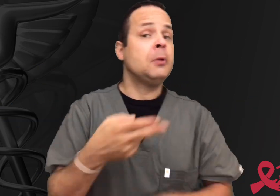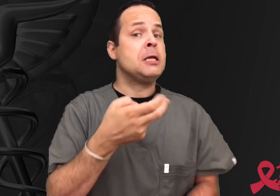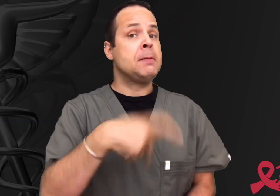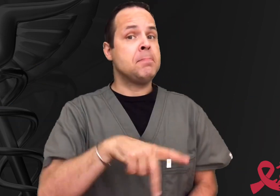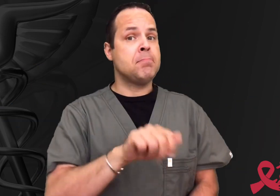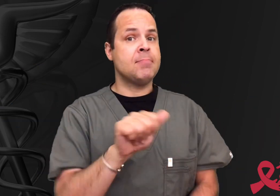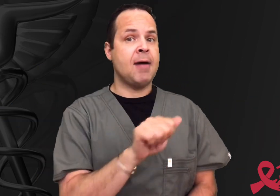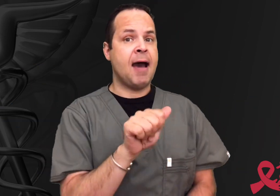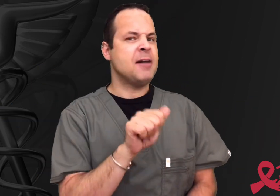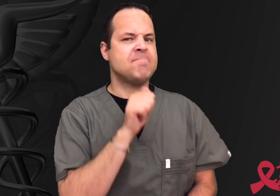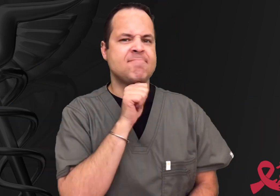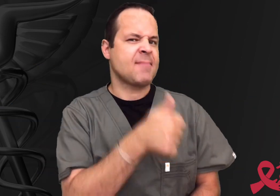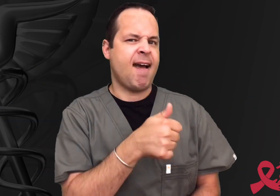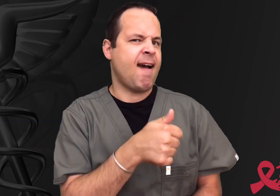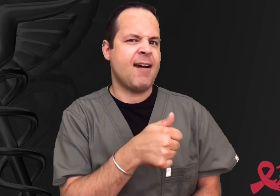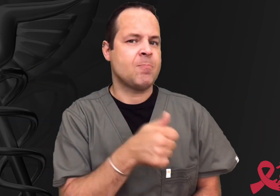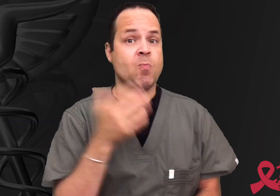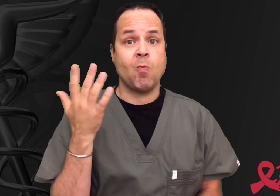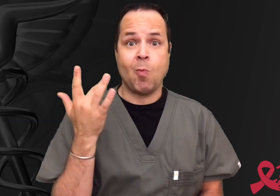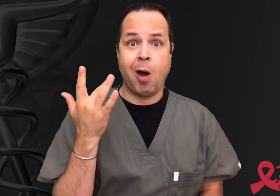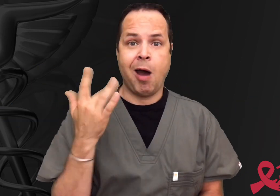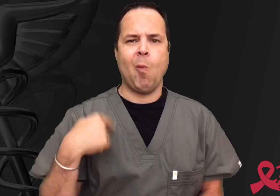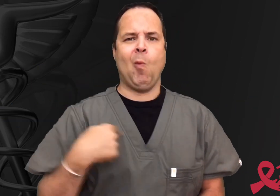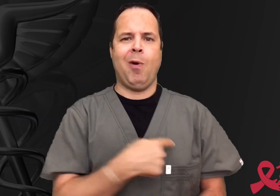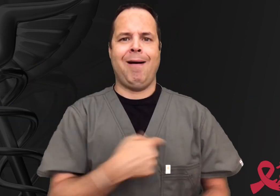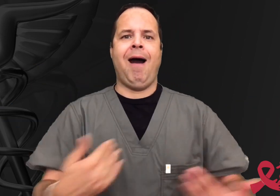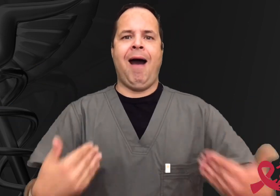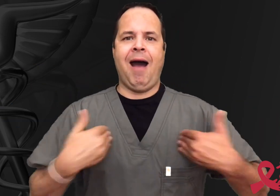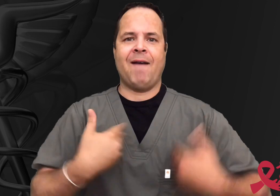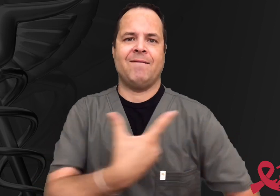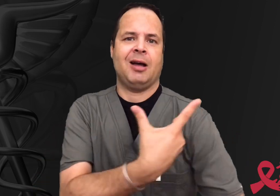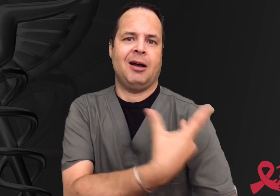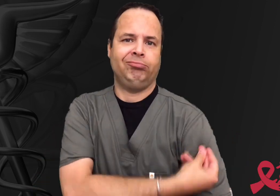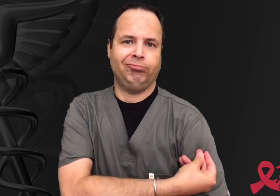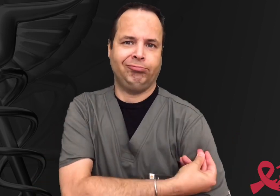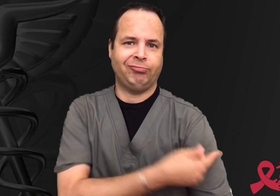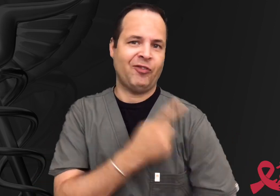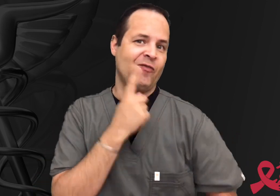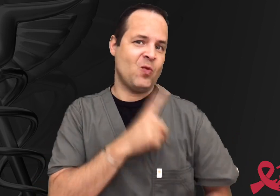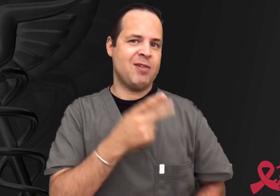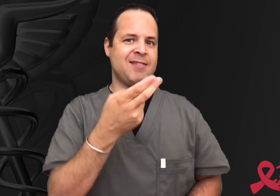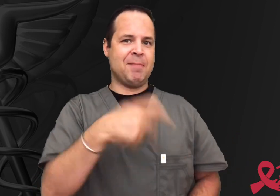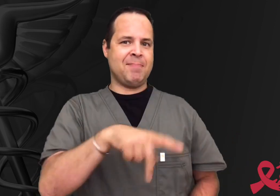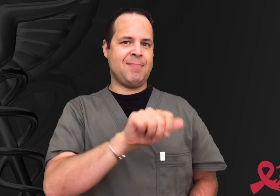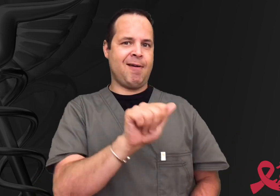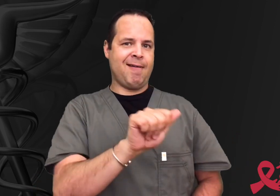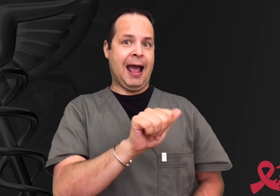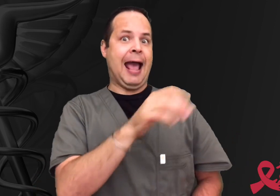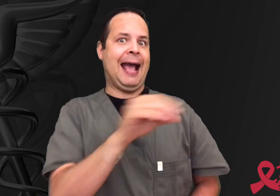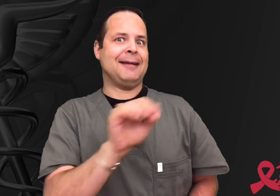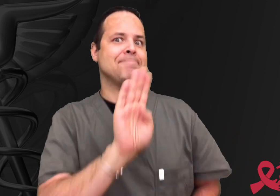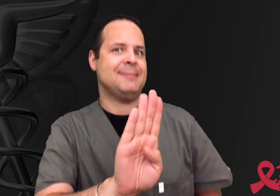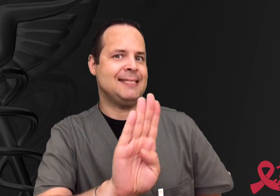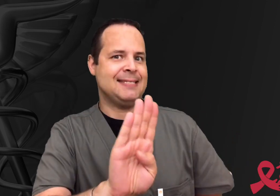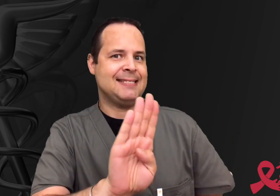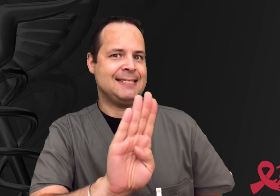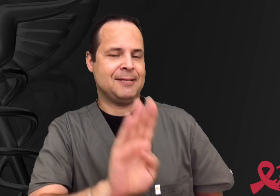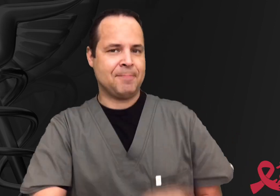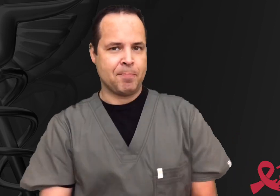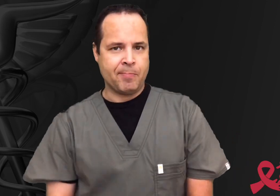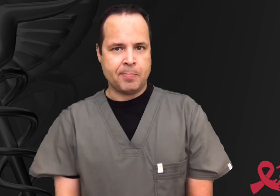Hepatitis A is not common because we have vaccine for both hepatitis A and B.